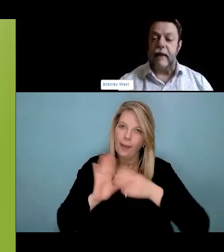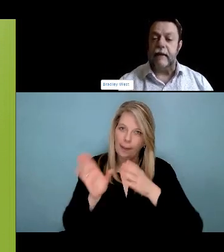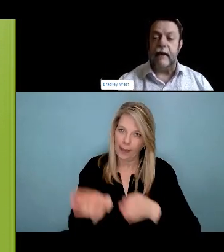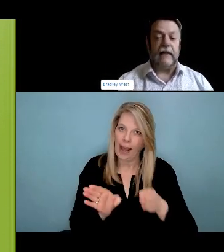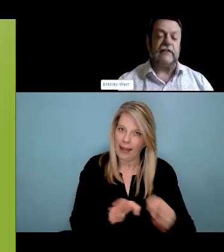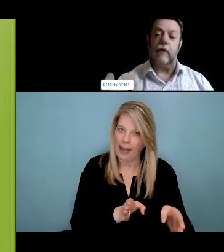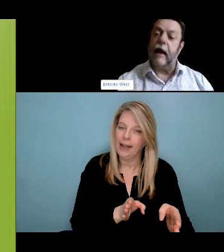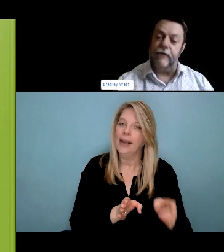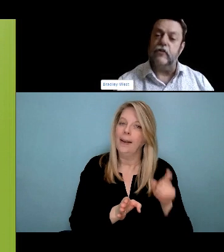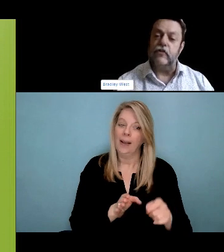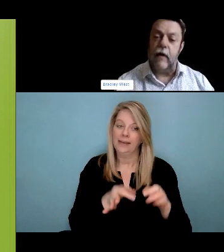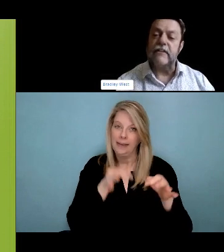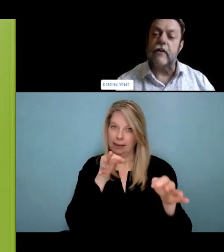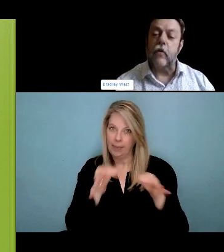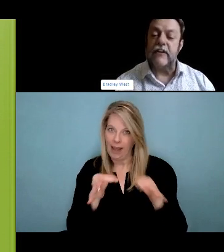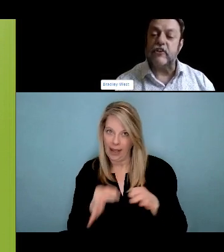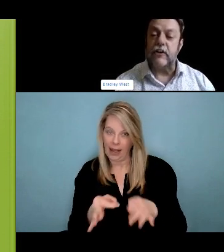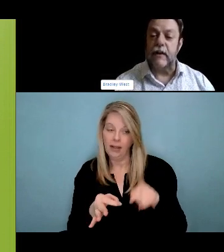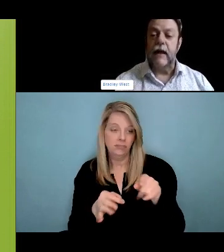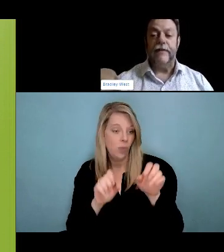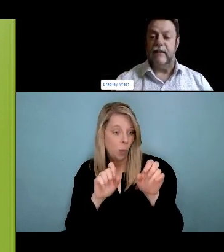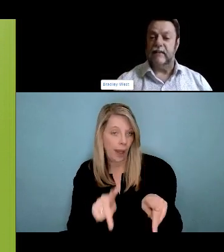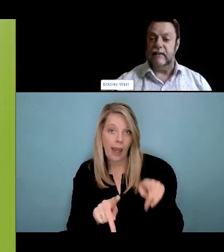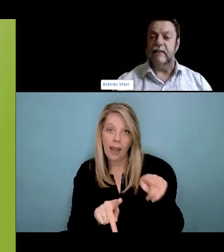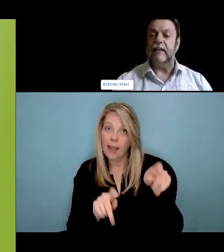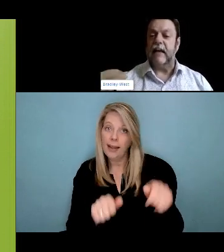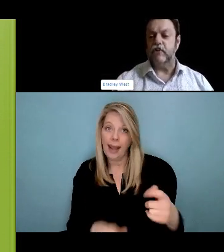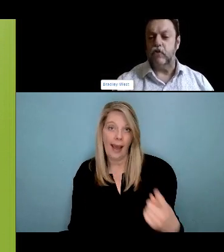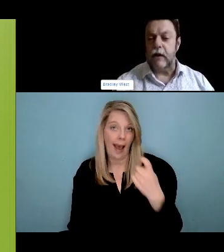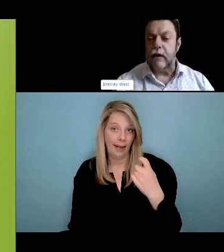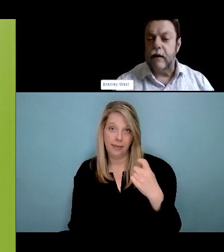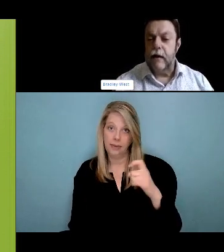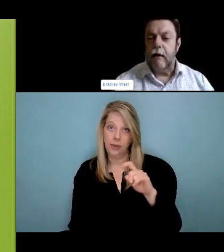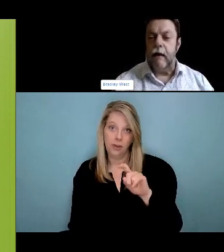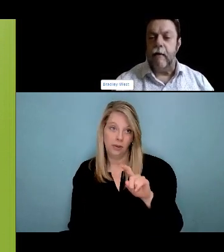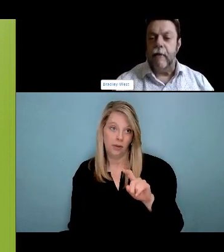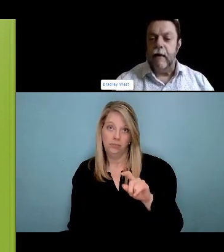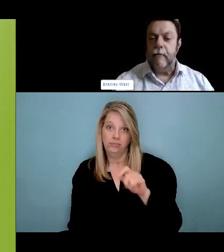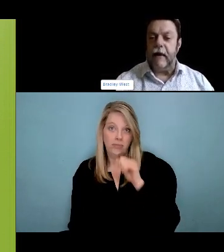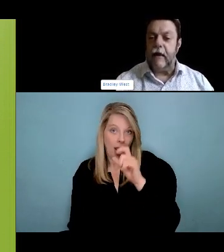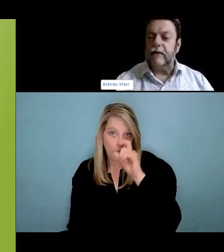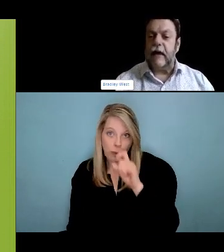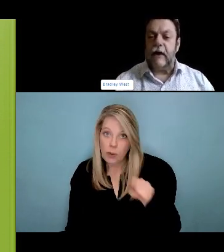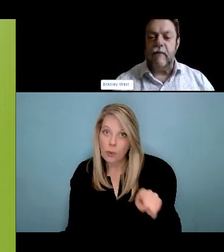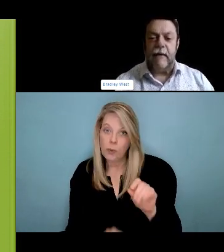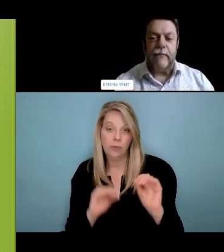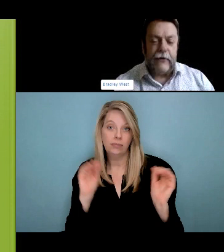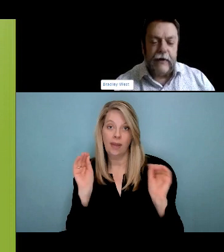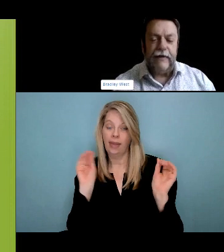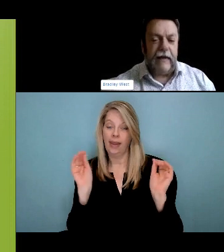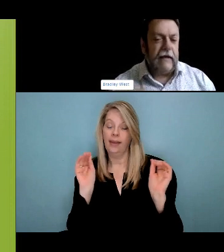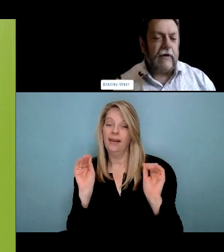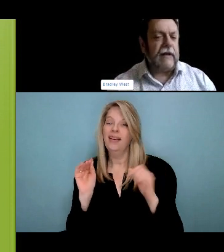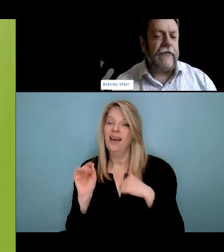particular it states that the city adopts a harm reduction approach to reduce the harms of substance use for residents. So building awareness in the city and the